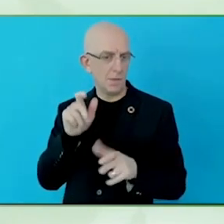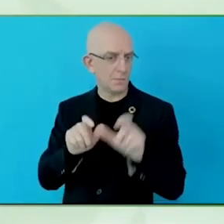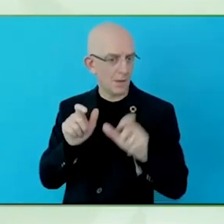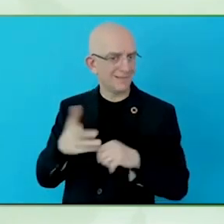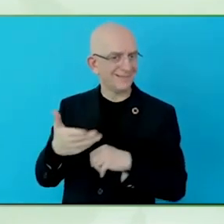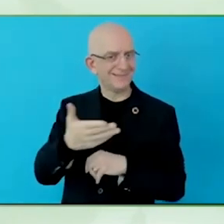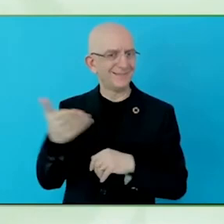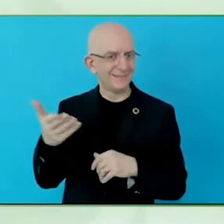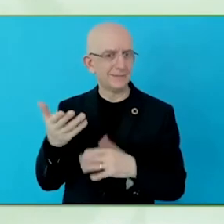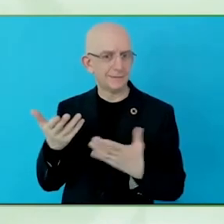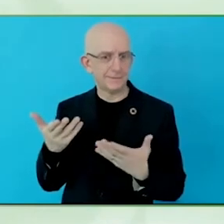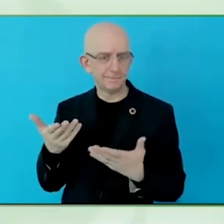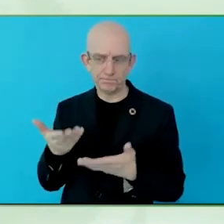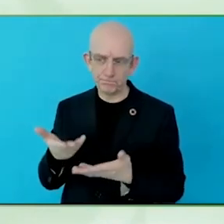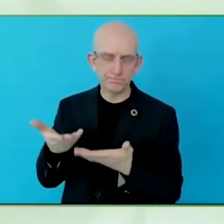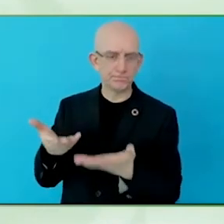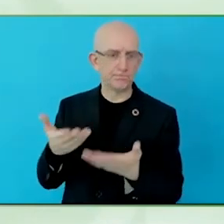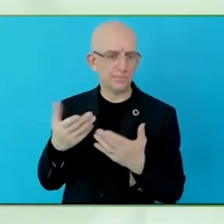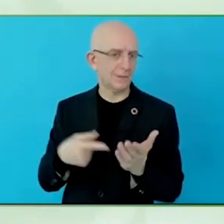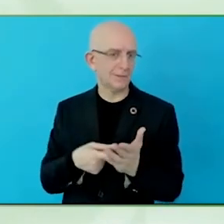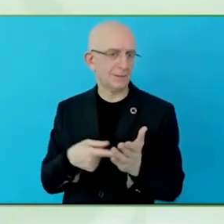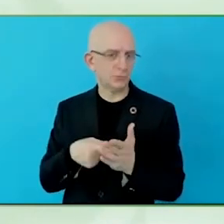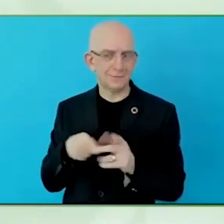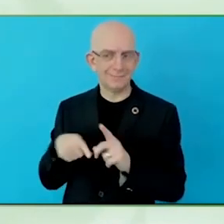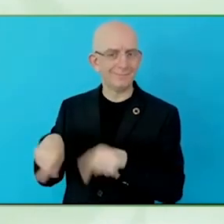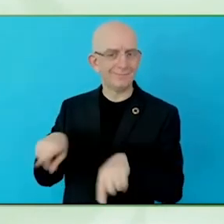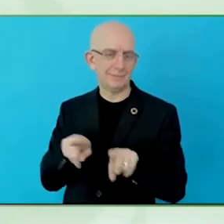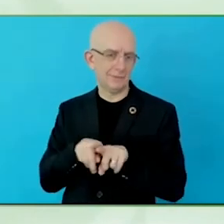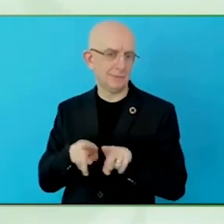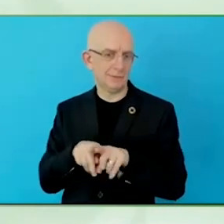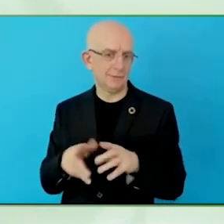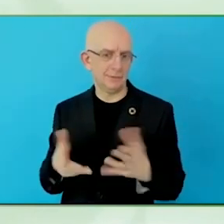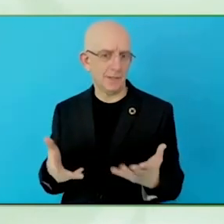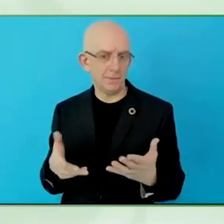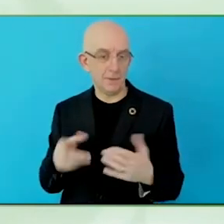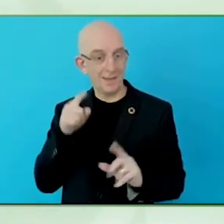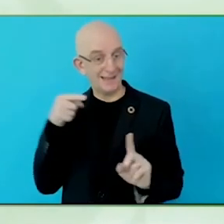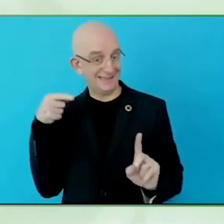It was actually quite interesting to discuss.